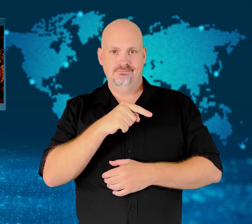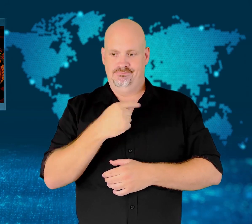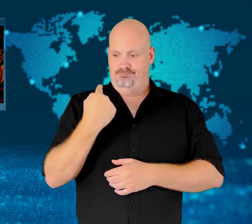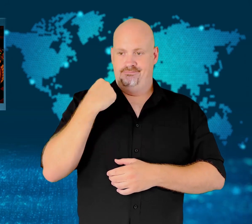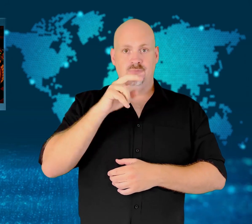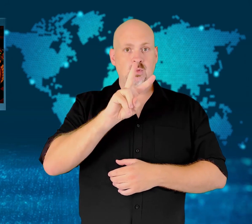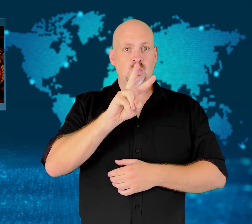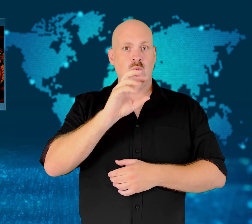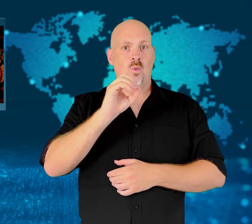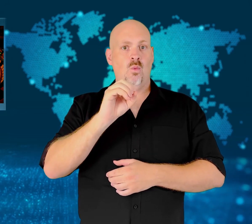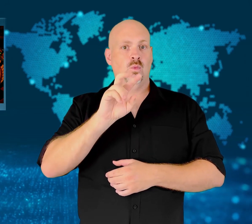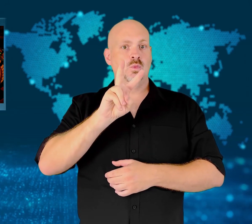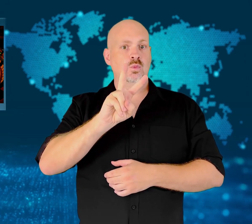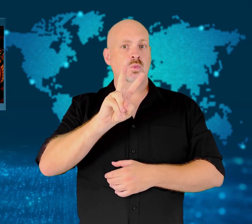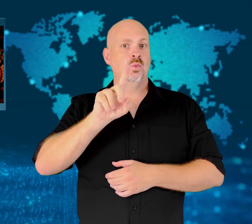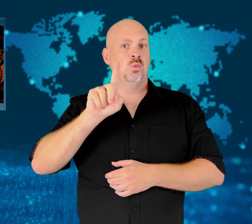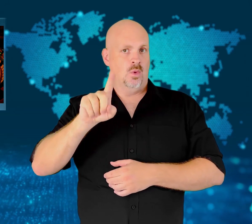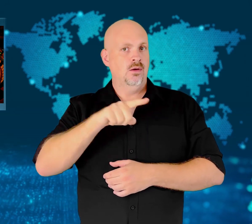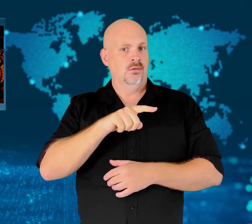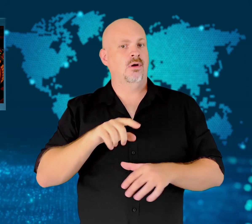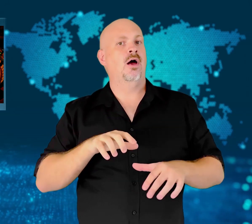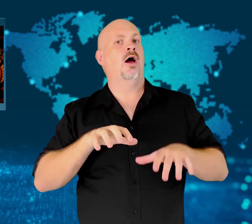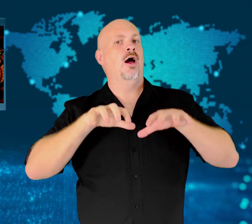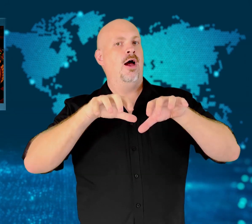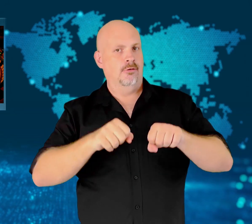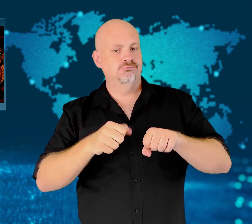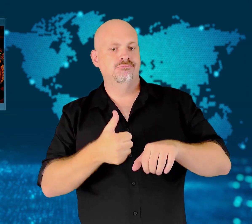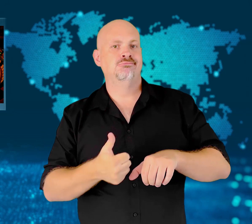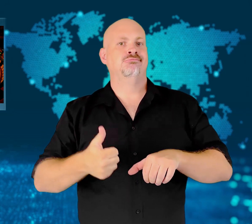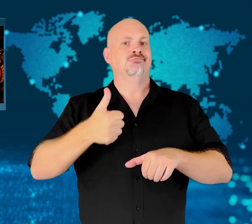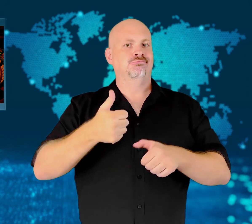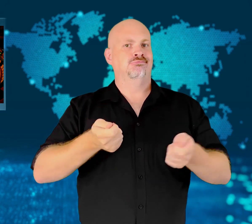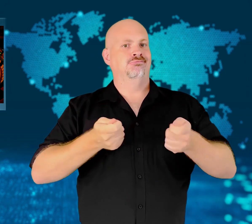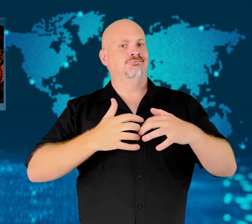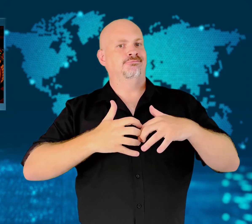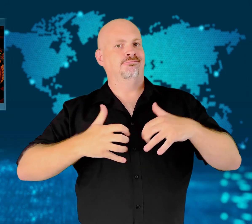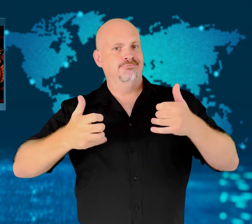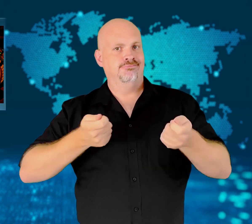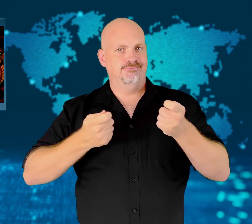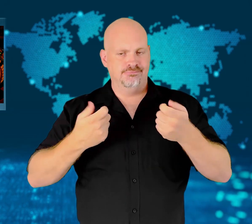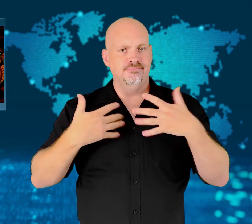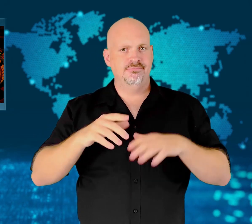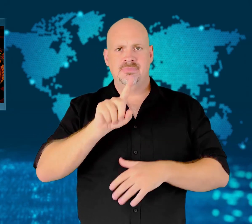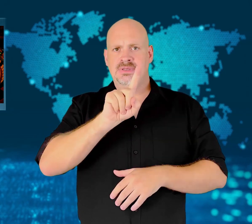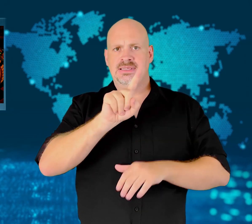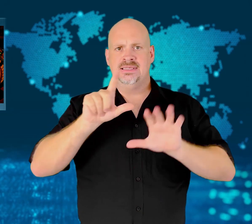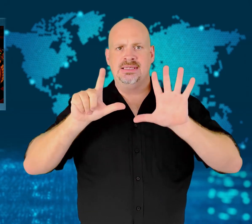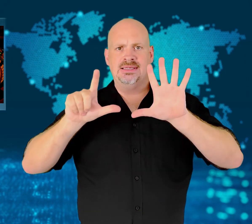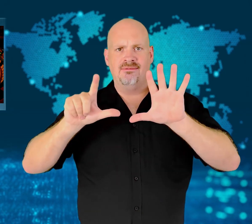Draghi took office in 2021, and has had around 17 months of success.